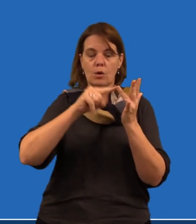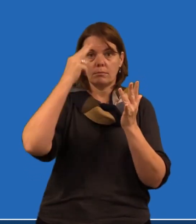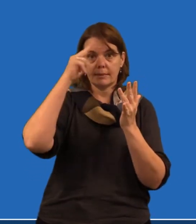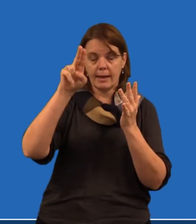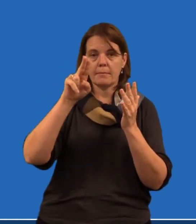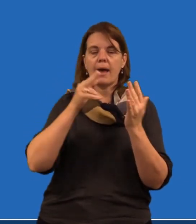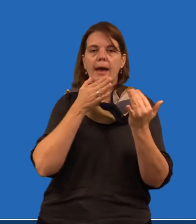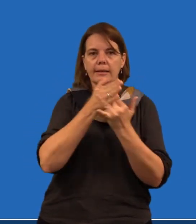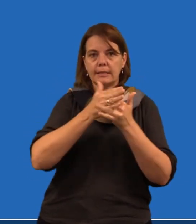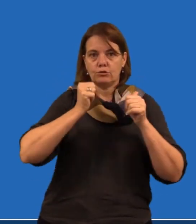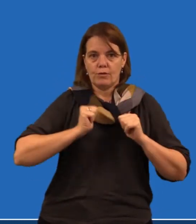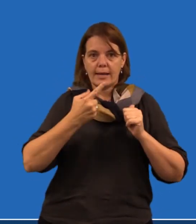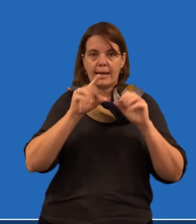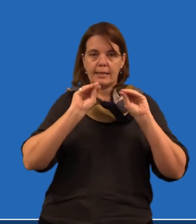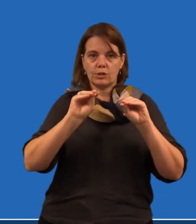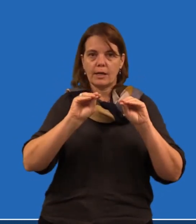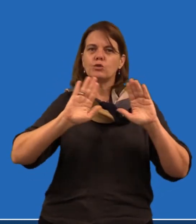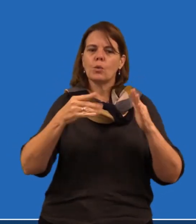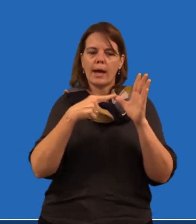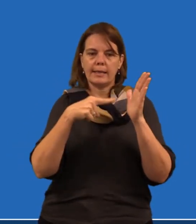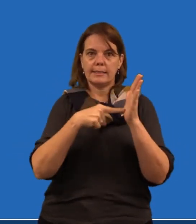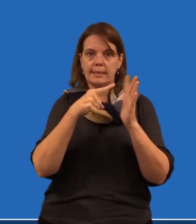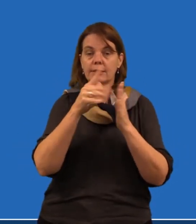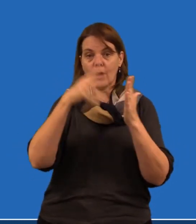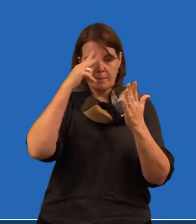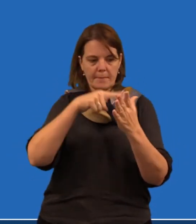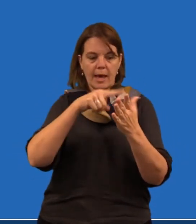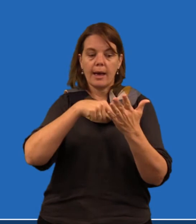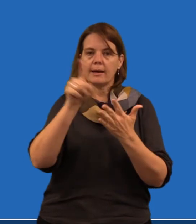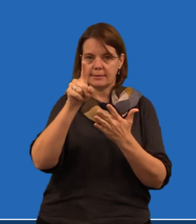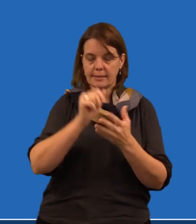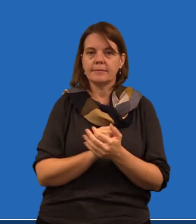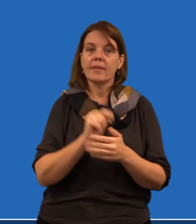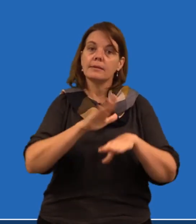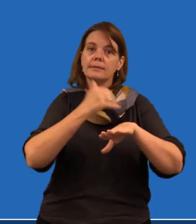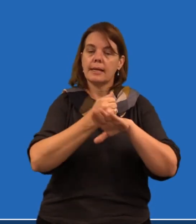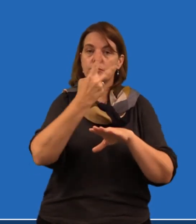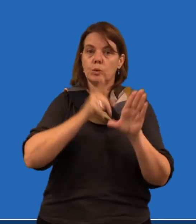Our RTO's name is Access Training and Education, or ATE for short, and this is the sign name.